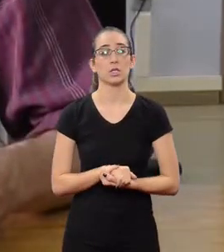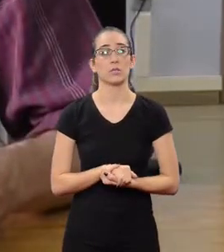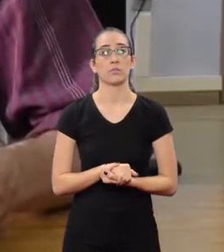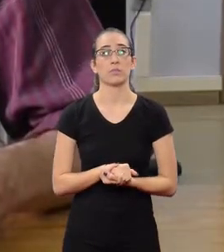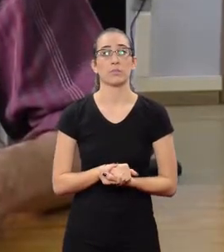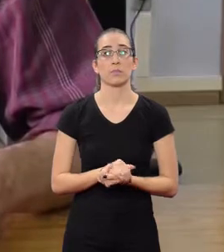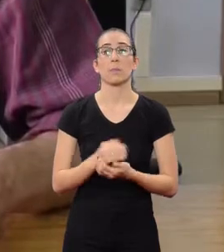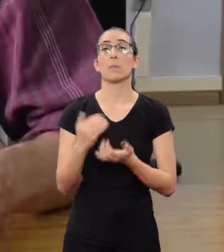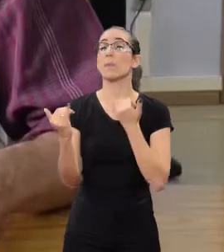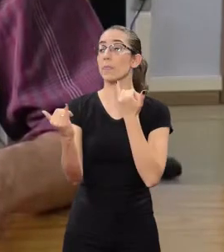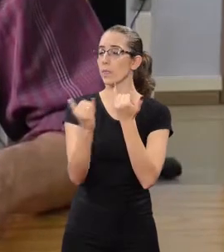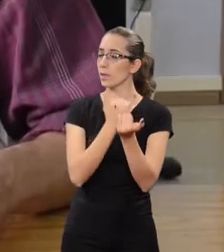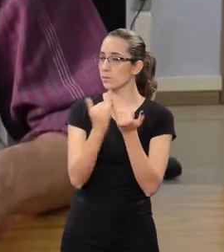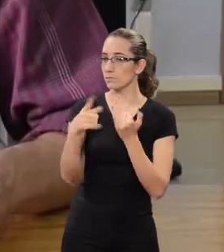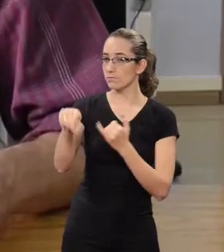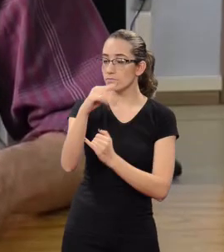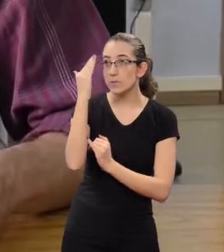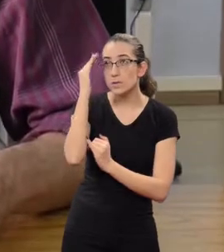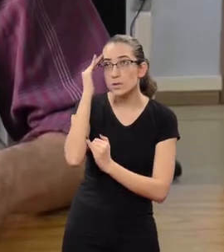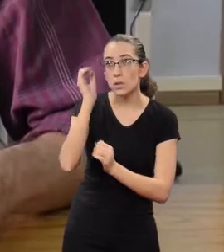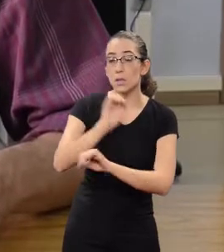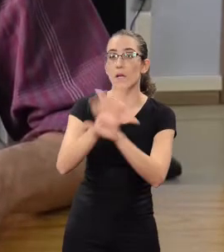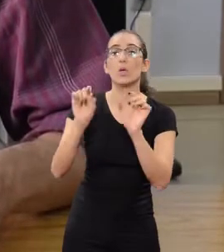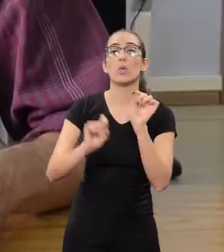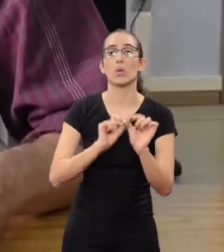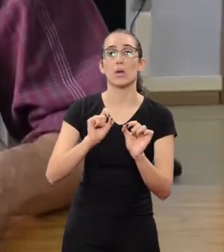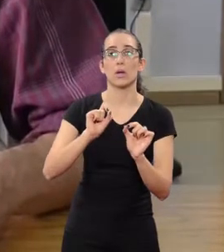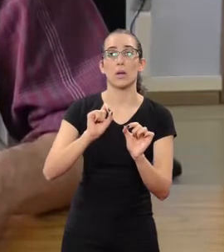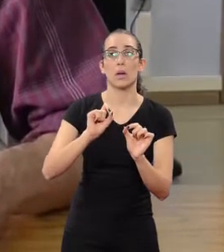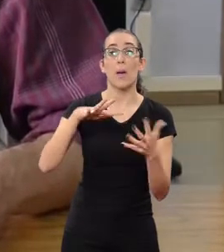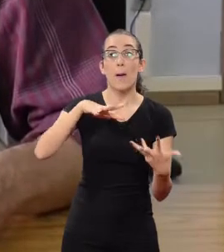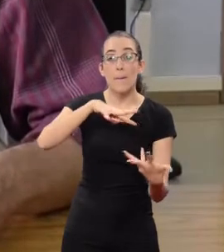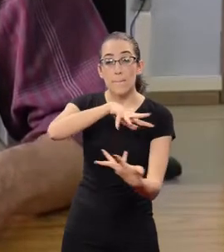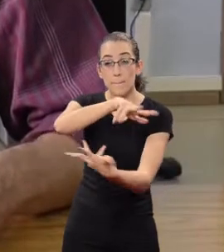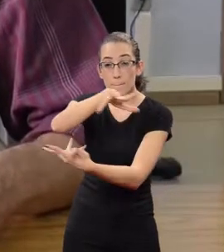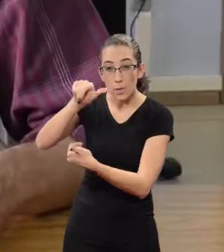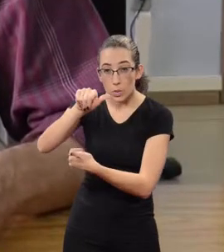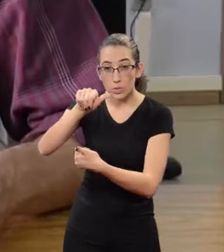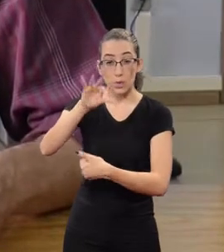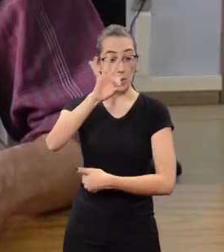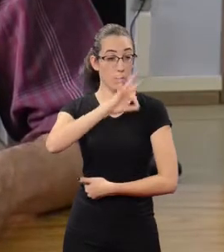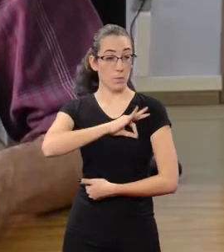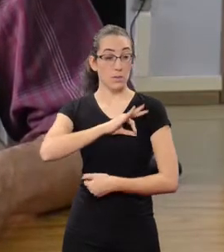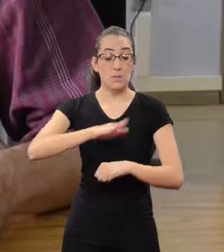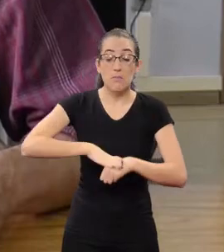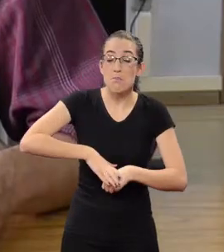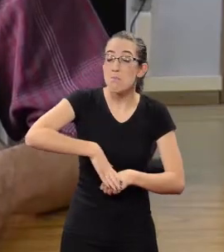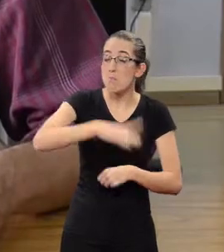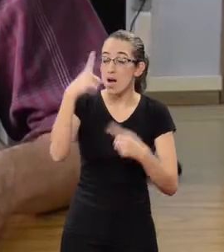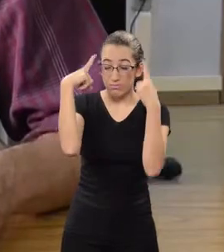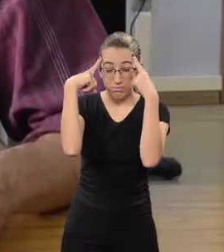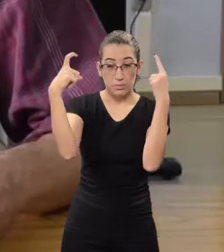Brazil has one of the most violent police of the world.